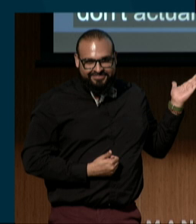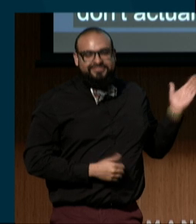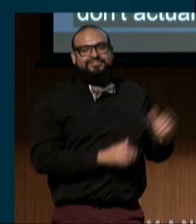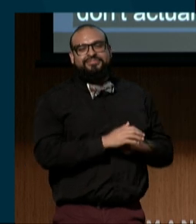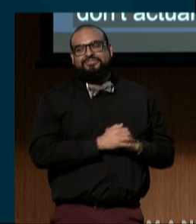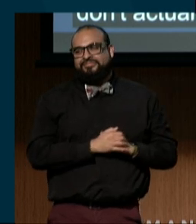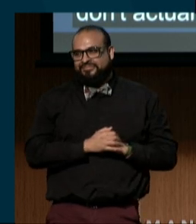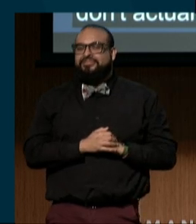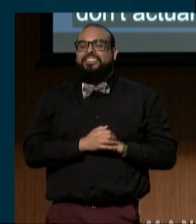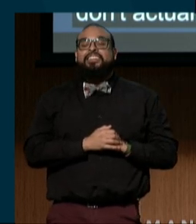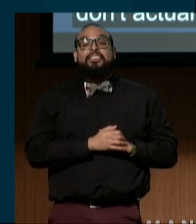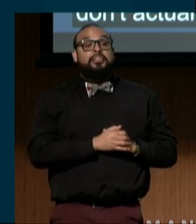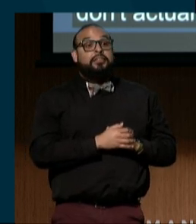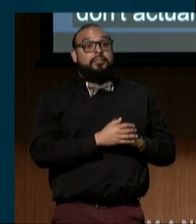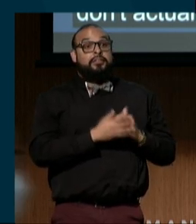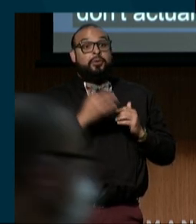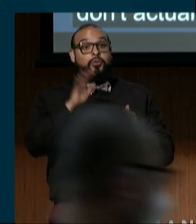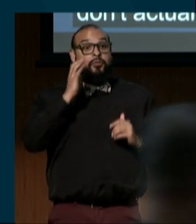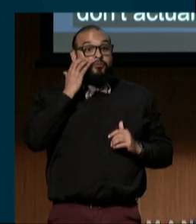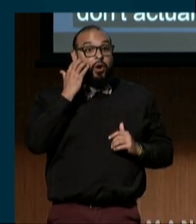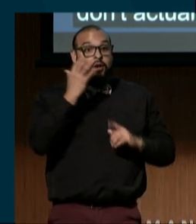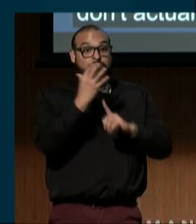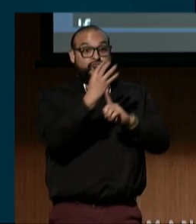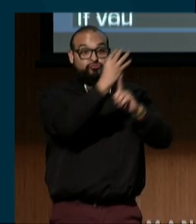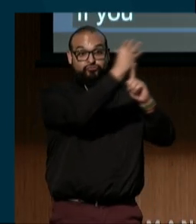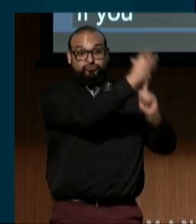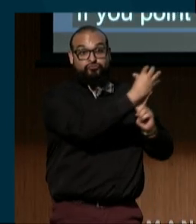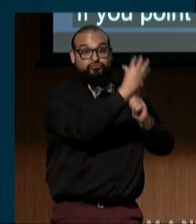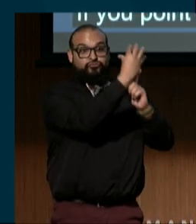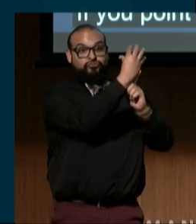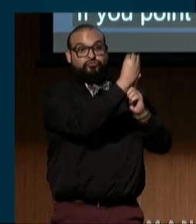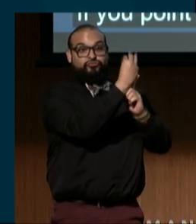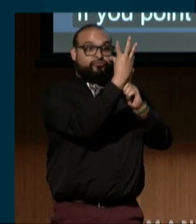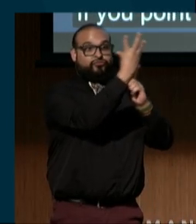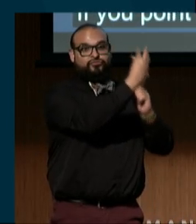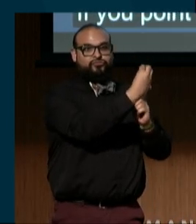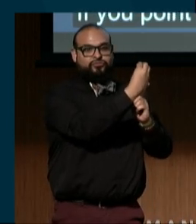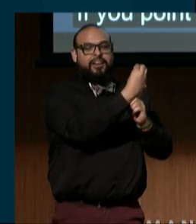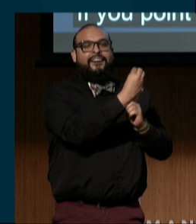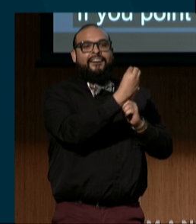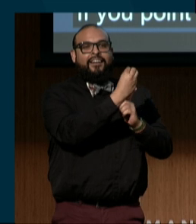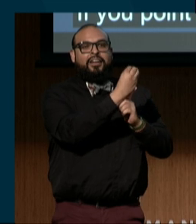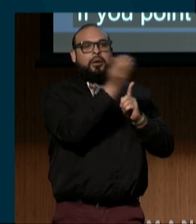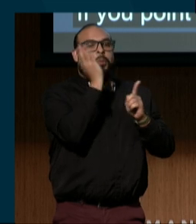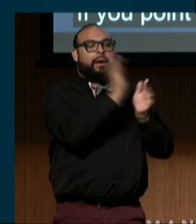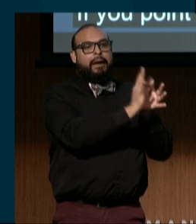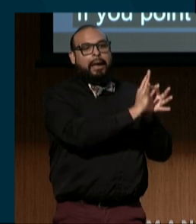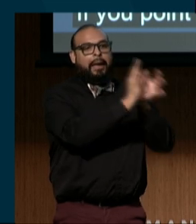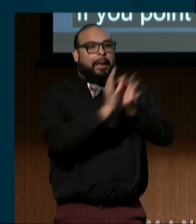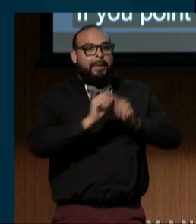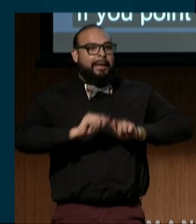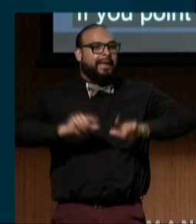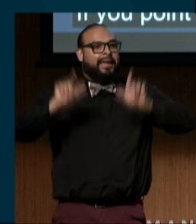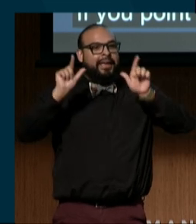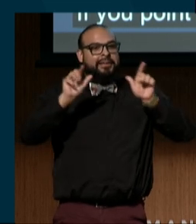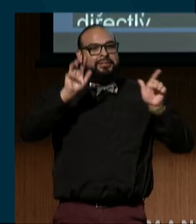If you point your phone to that code, you'll be taken directly to a webpage